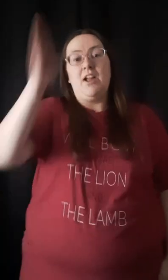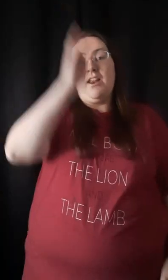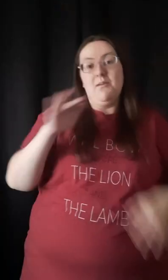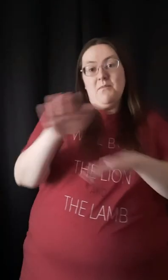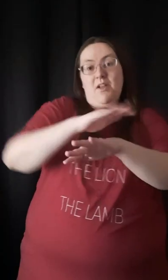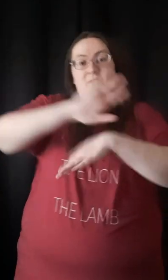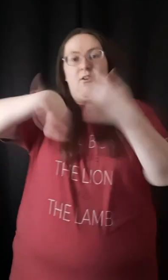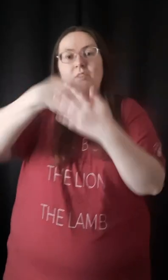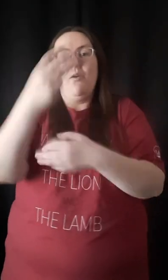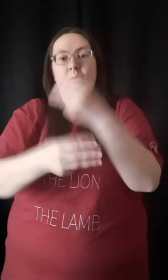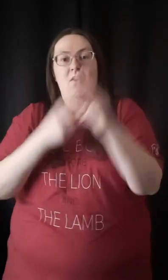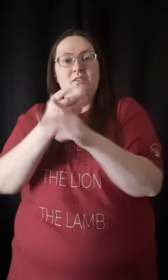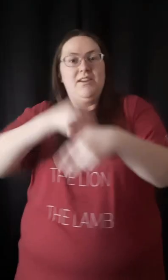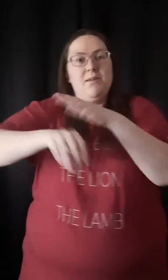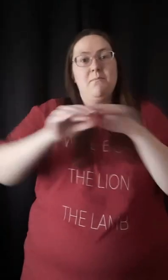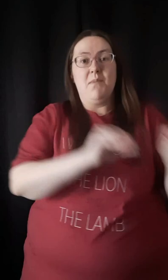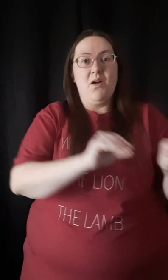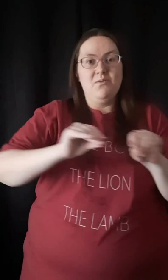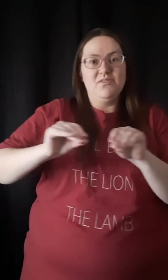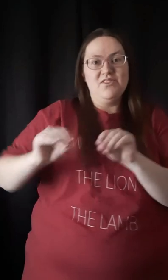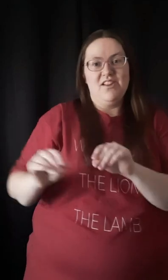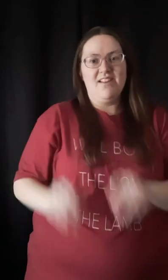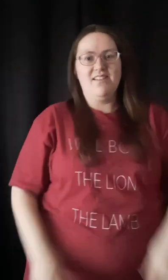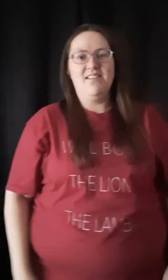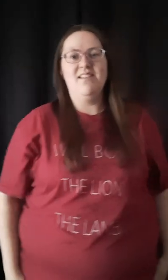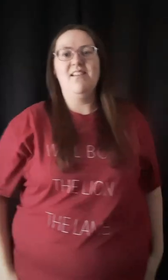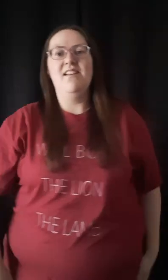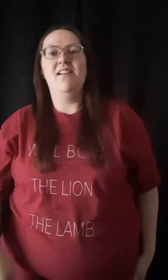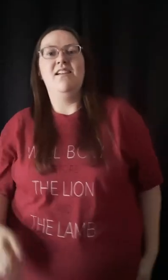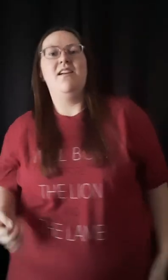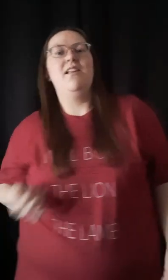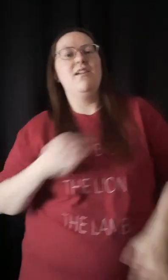God above all the world in motion